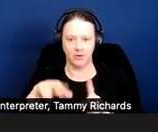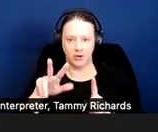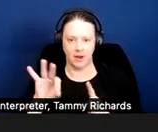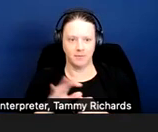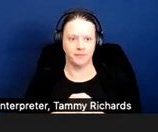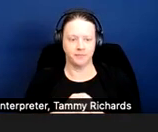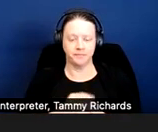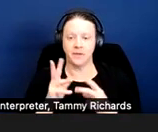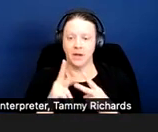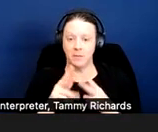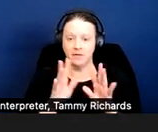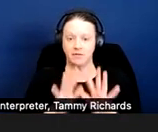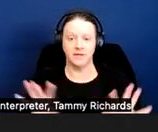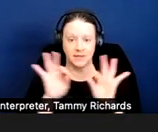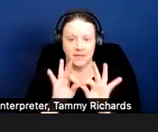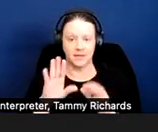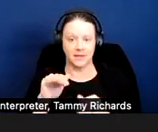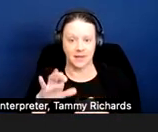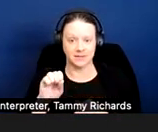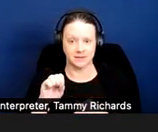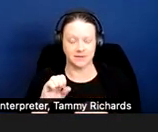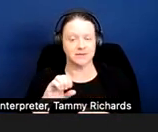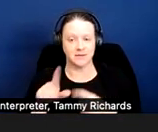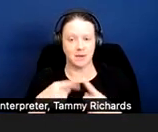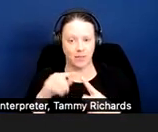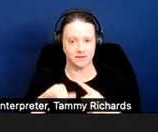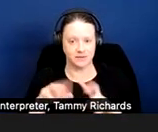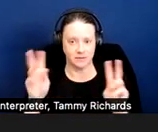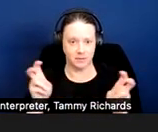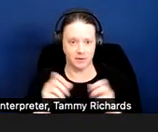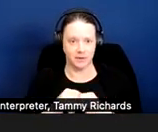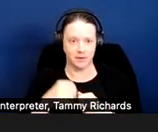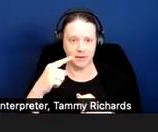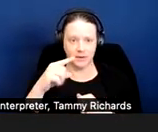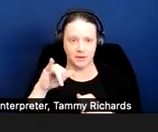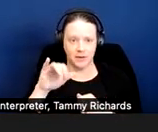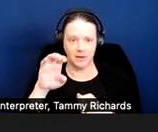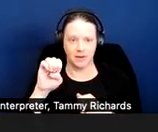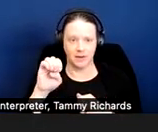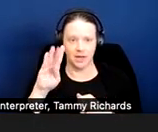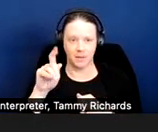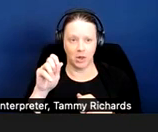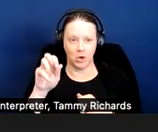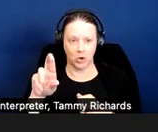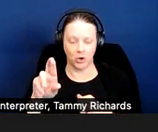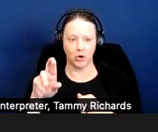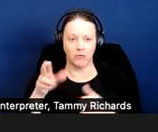A couple of key cases on this topic: Giebeler versus M&B Associates.